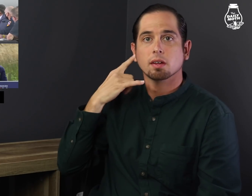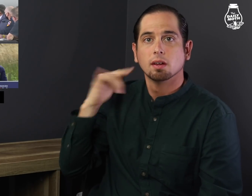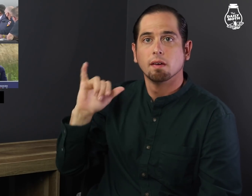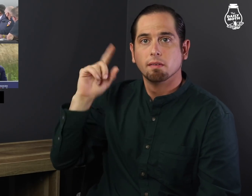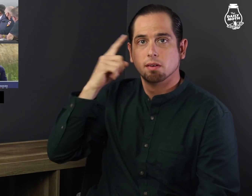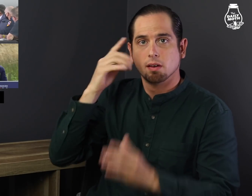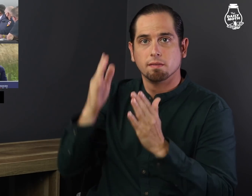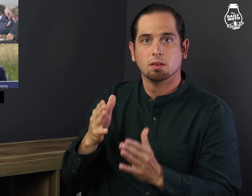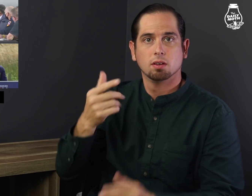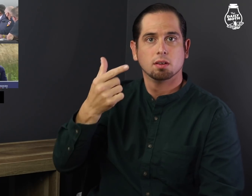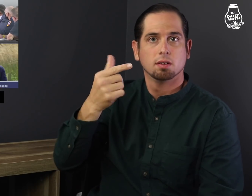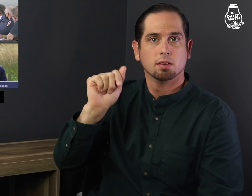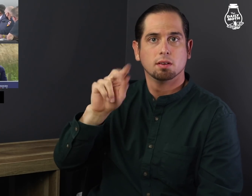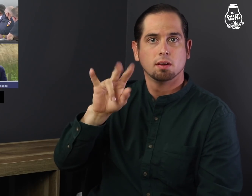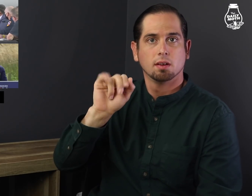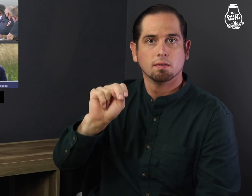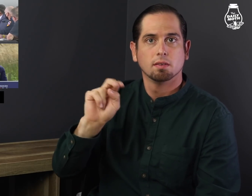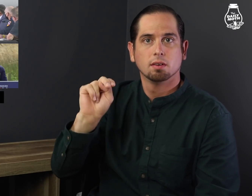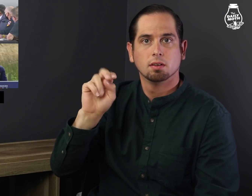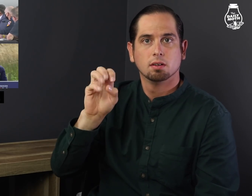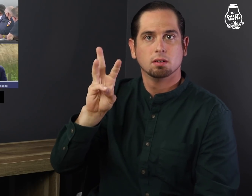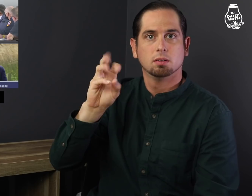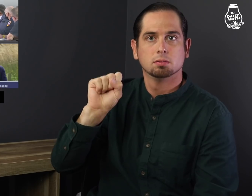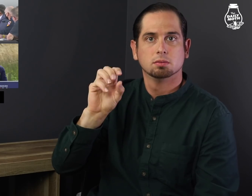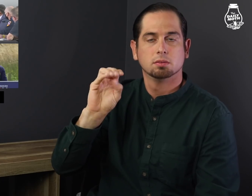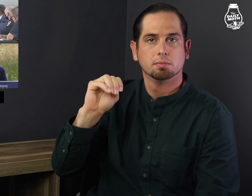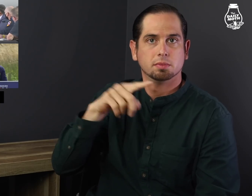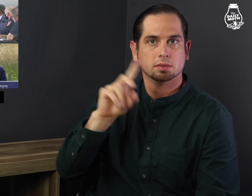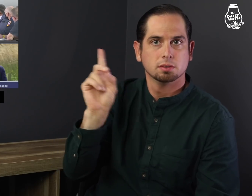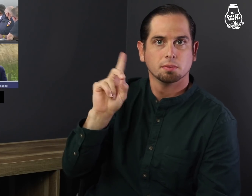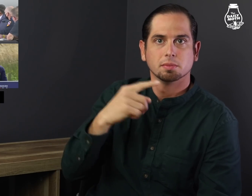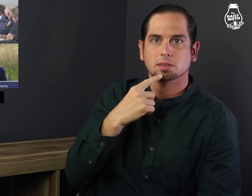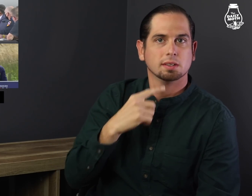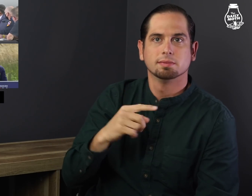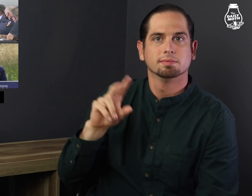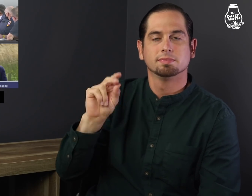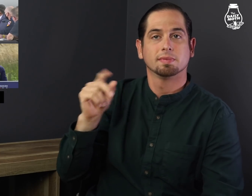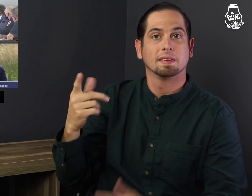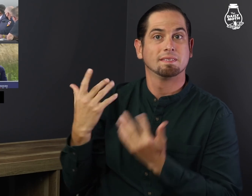but California Gov. Gavin Newsom (D) said